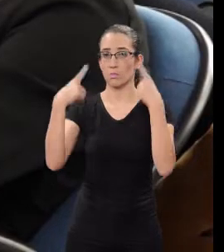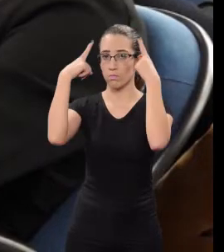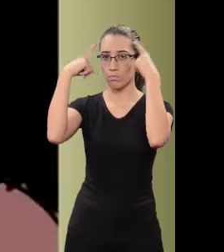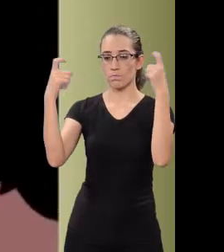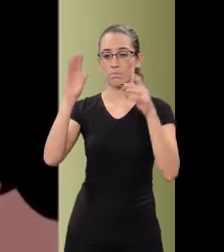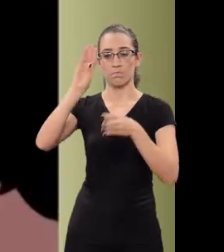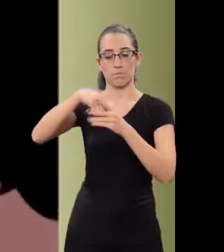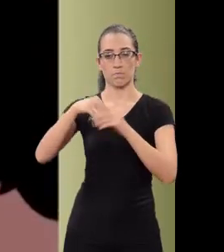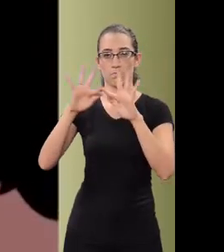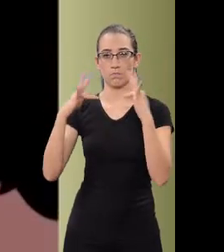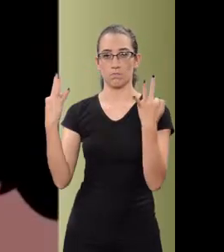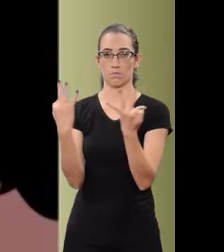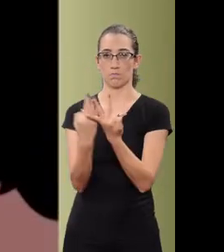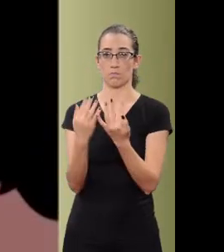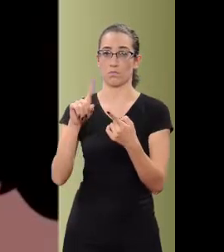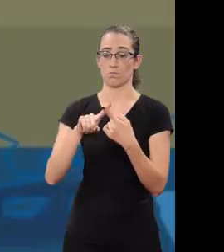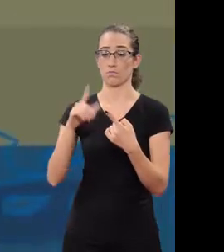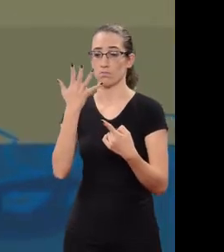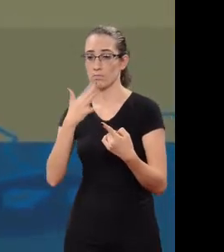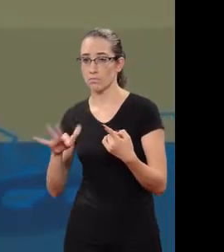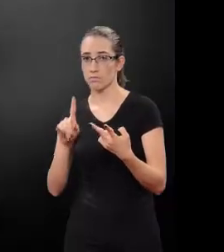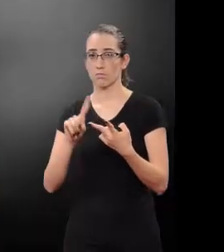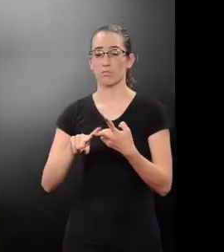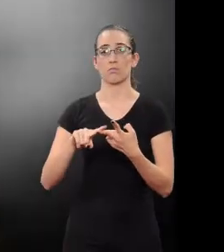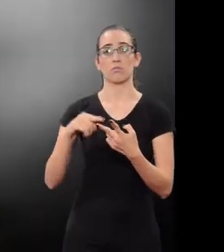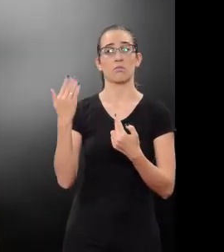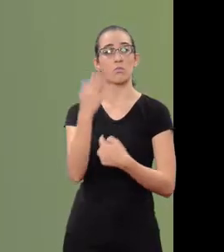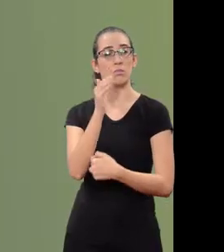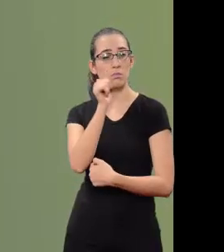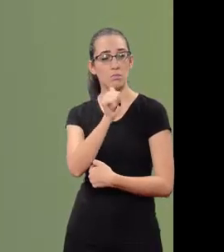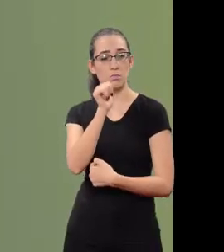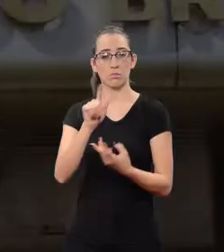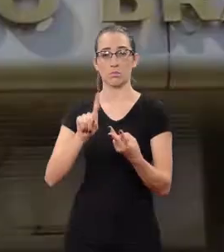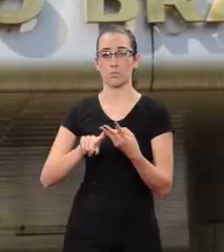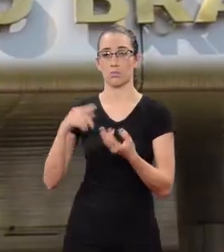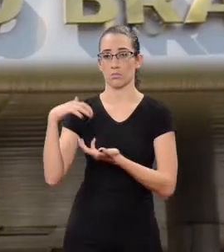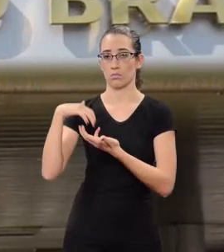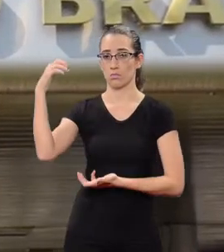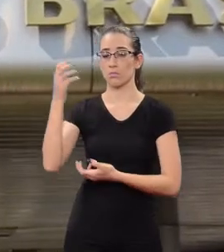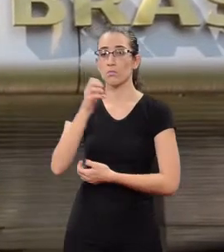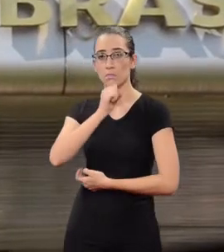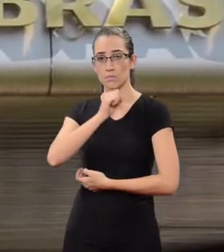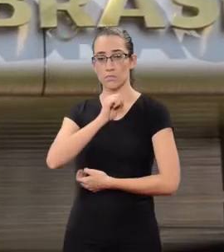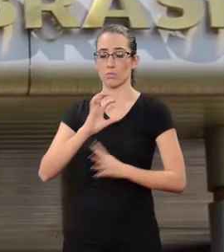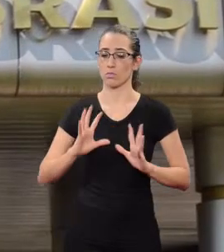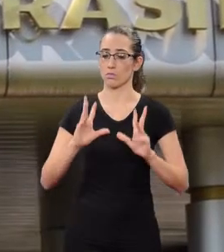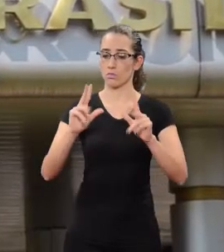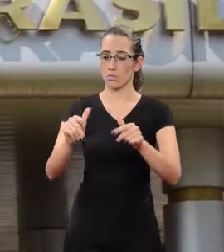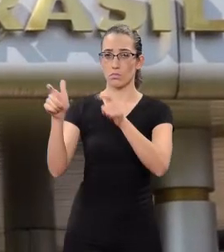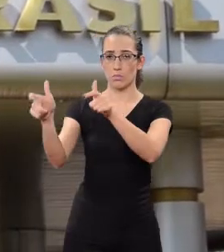the familial violence, involving kids women and the elderly. Every campus of ULBRA offers